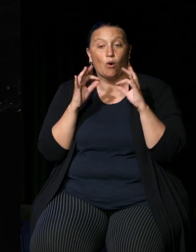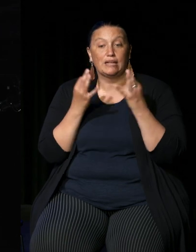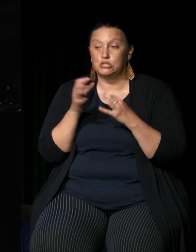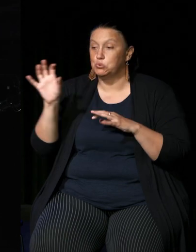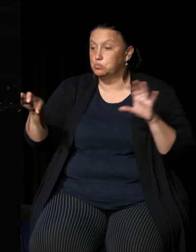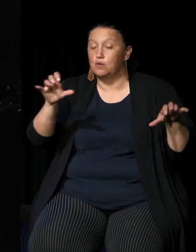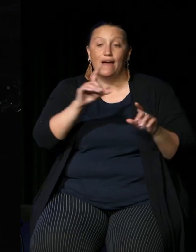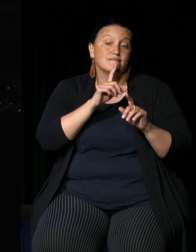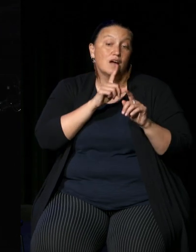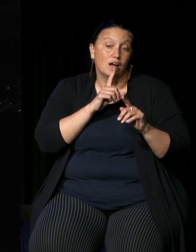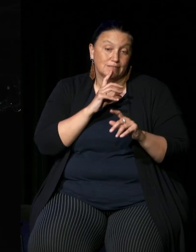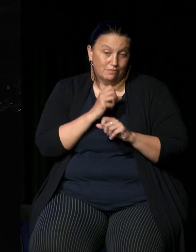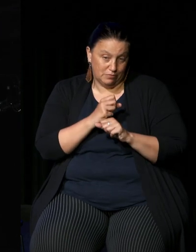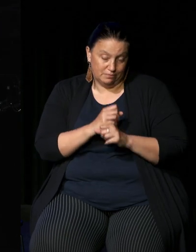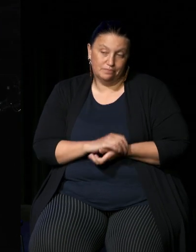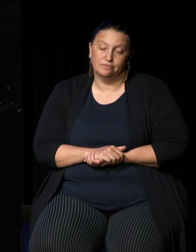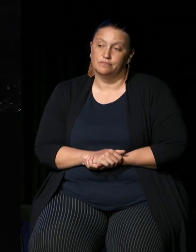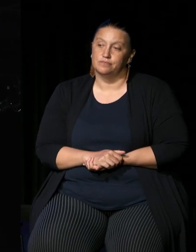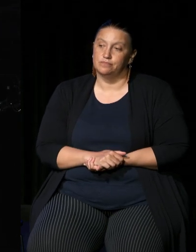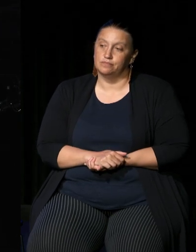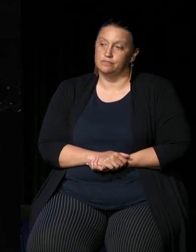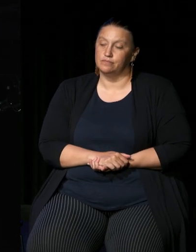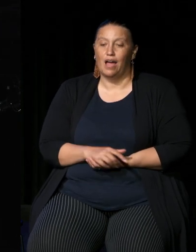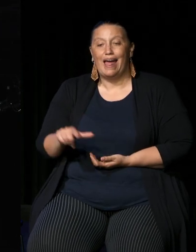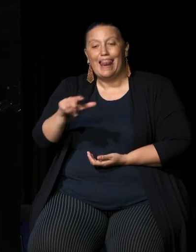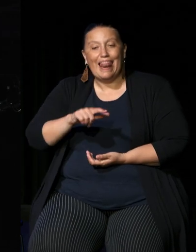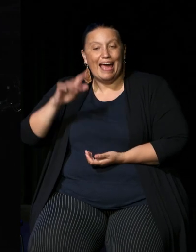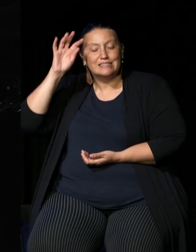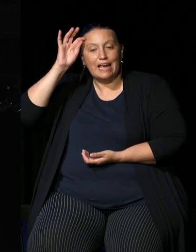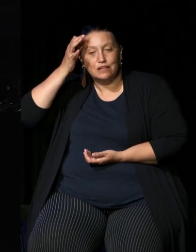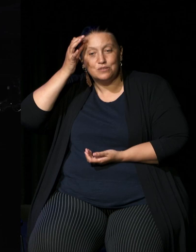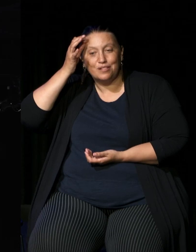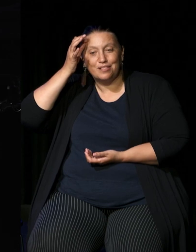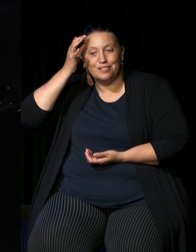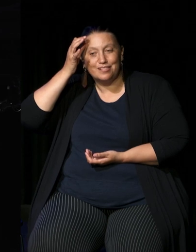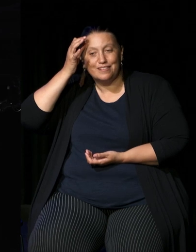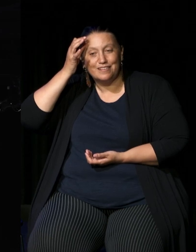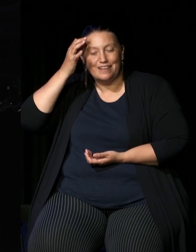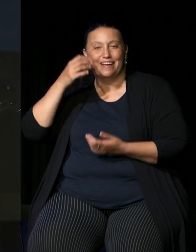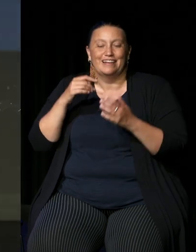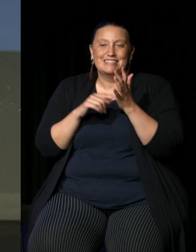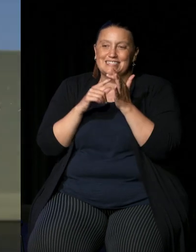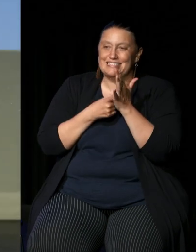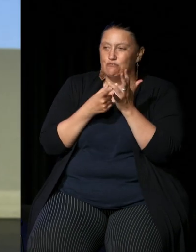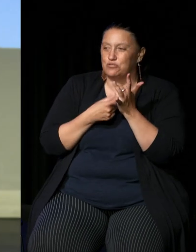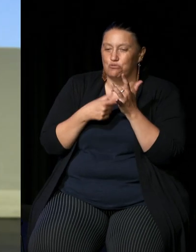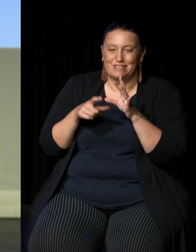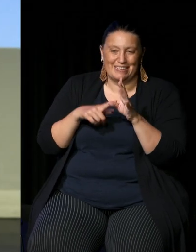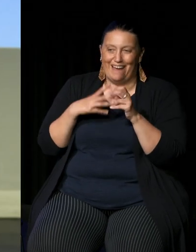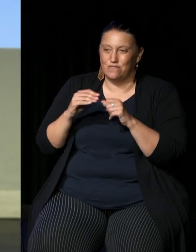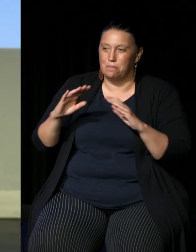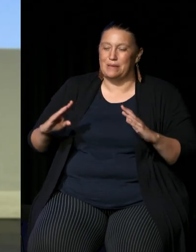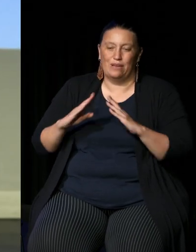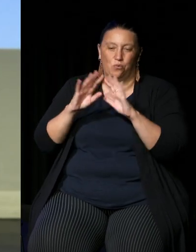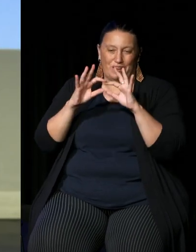advise government land councils for example in a territory um you know Peak organizations the